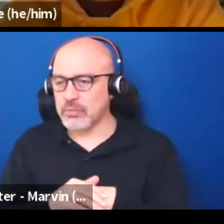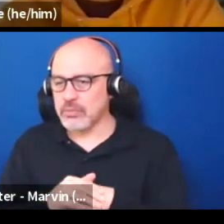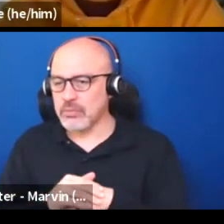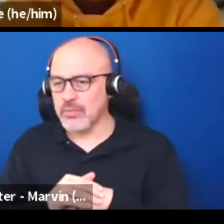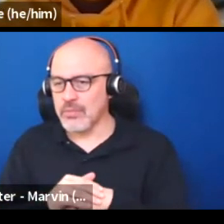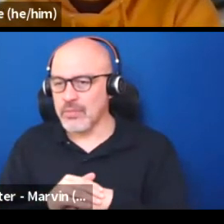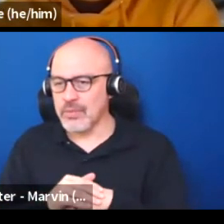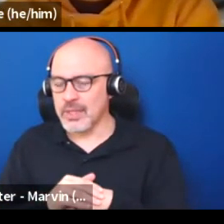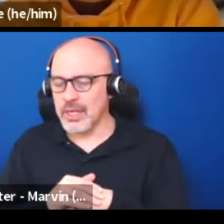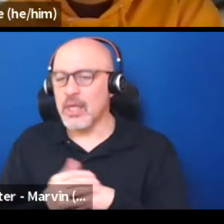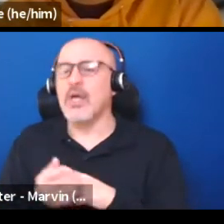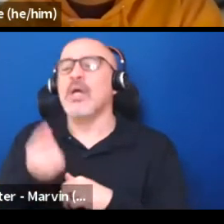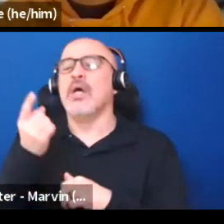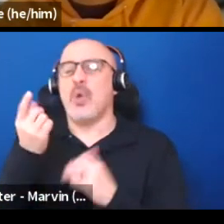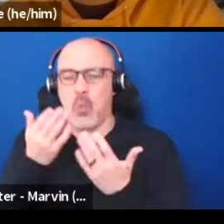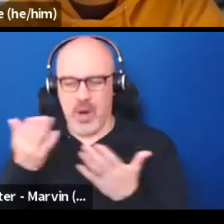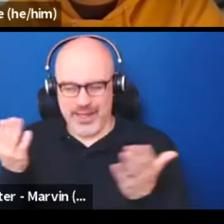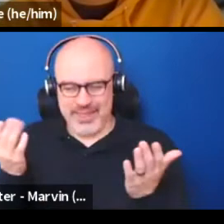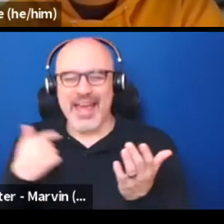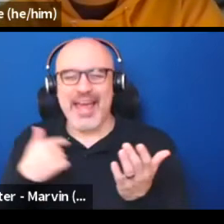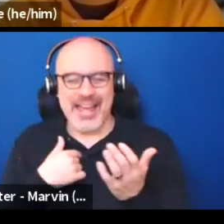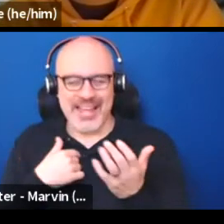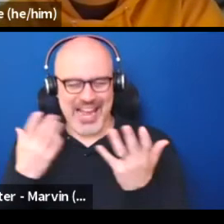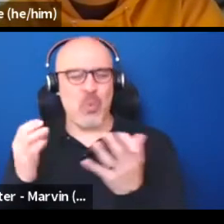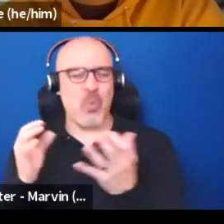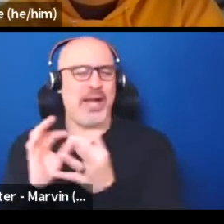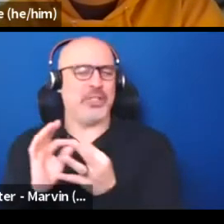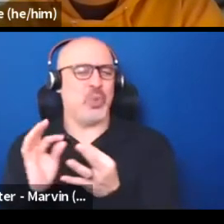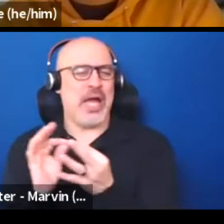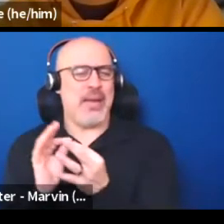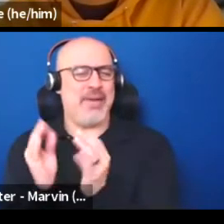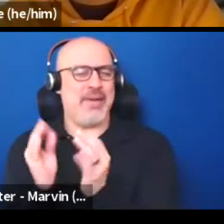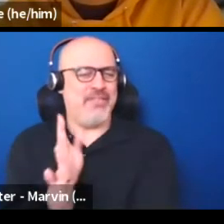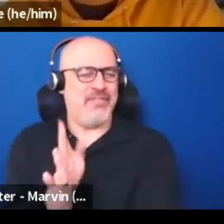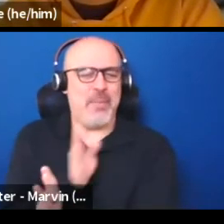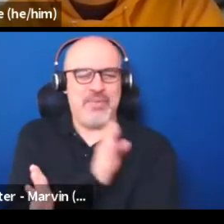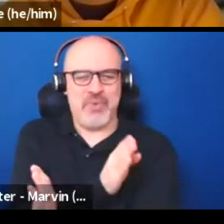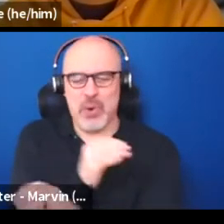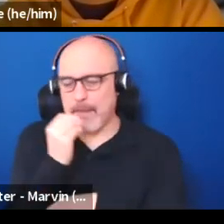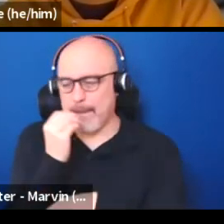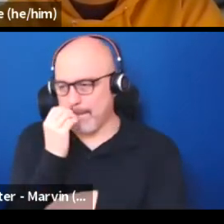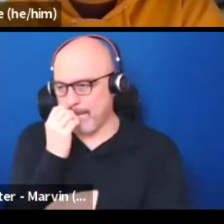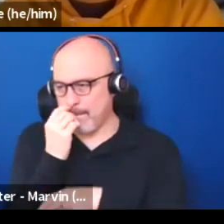'cause it's just really sad and we ever since we talked about it earlier, is we're talking about measuring things.